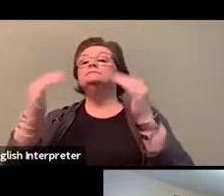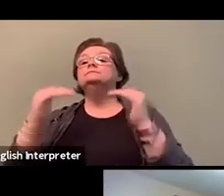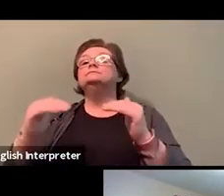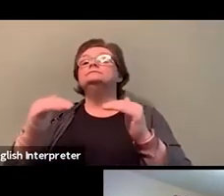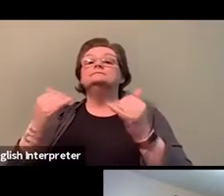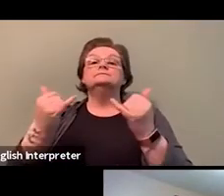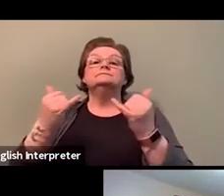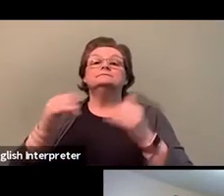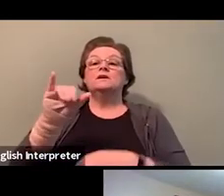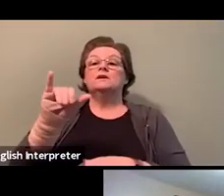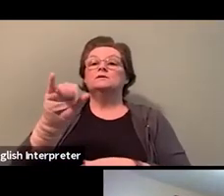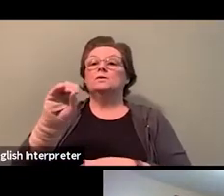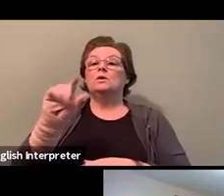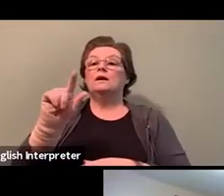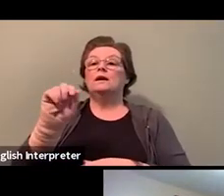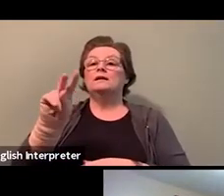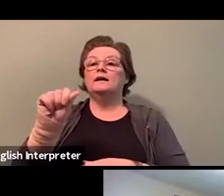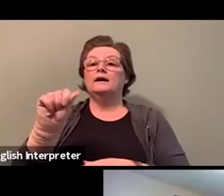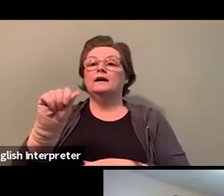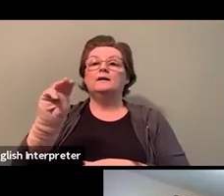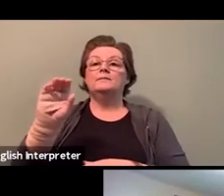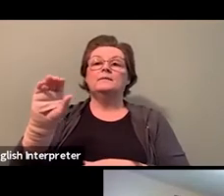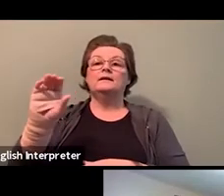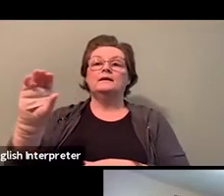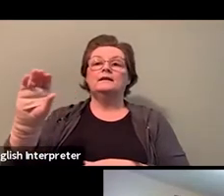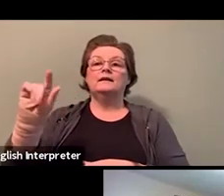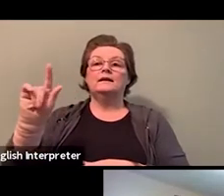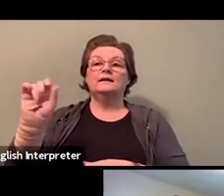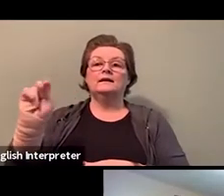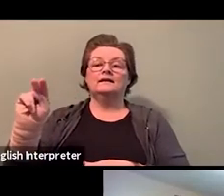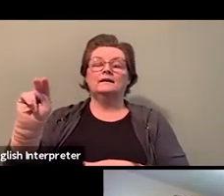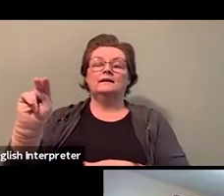Yolanda, you have dedicated much of your life